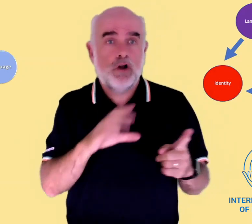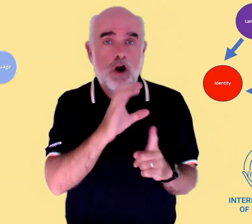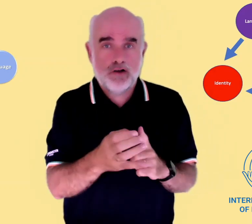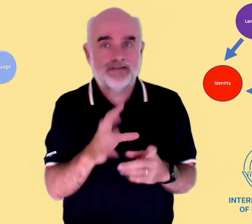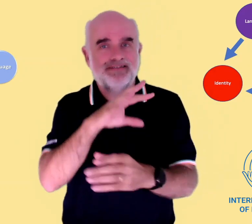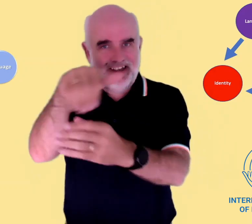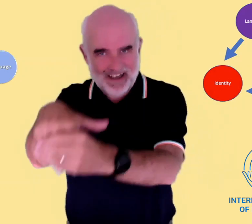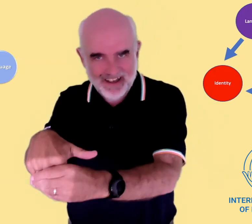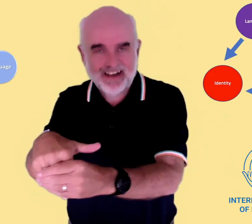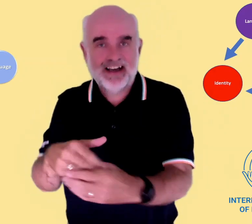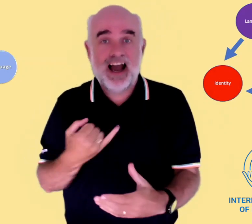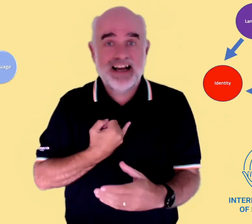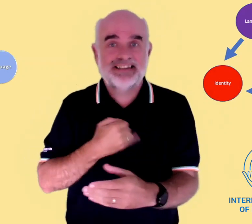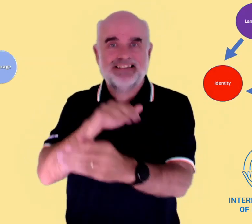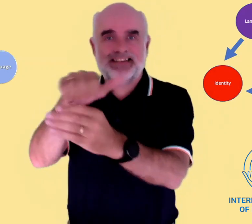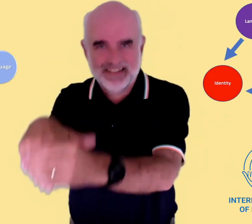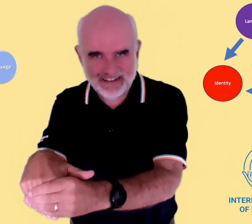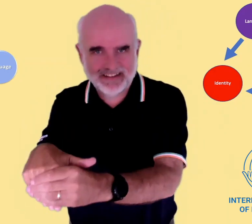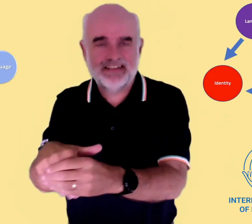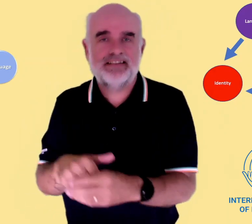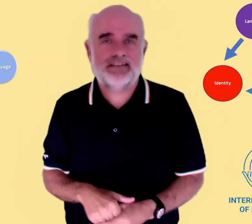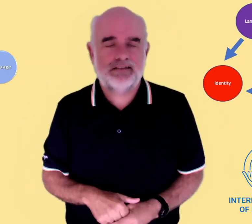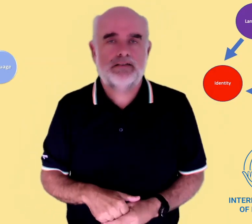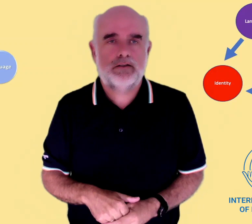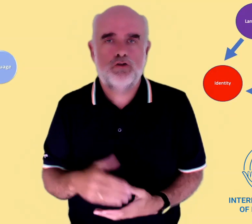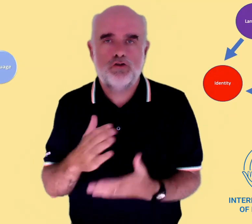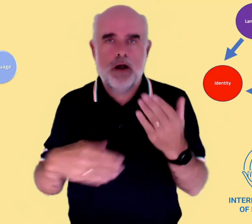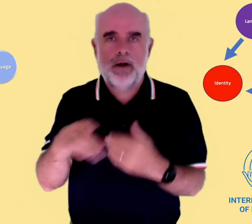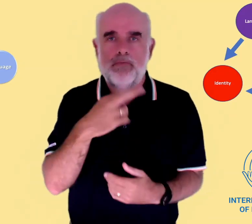language used in that culture. And Deaf culture is embedded in that language, as is identity.